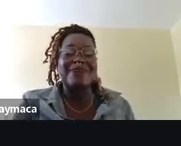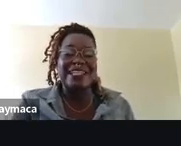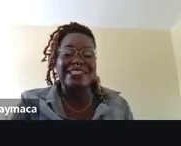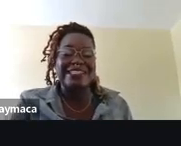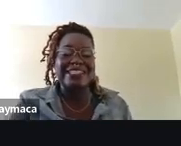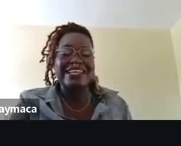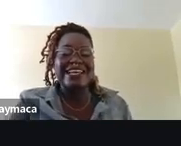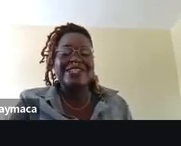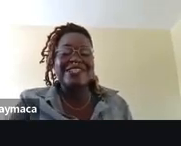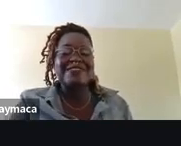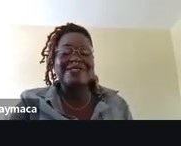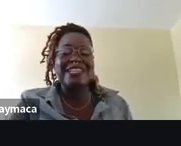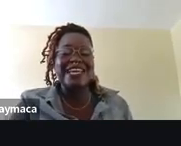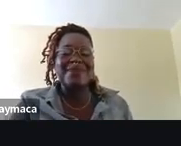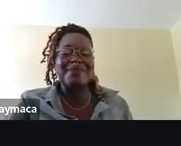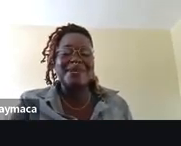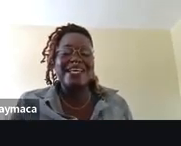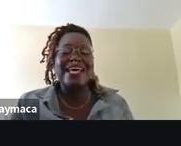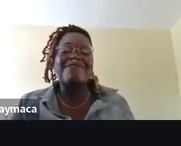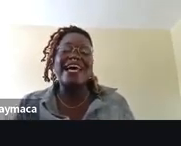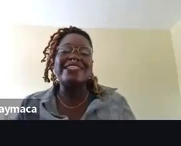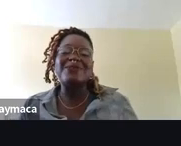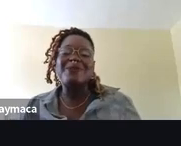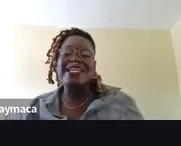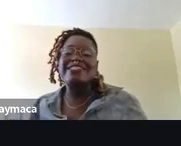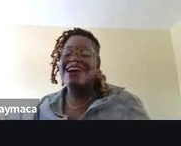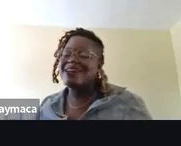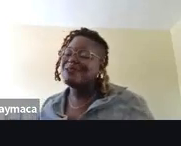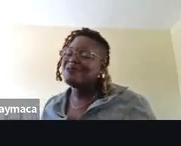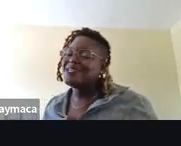of humanity, your heroes K that flies you away to unknown wonders.